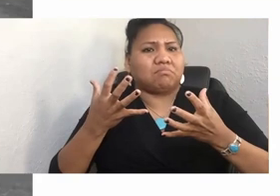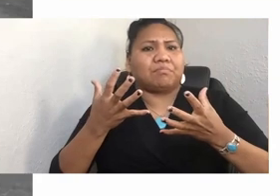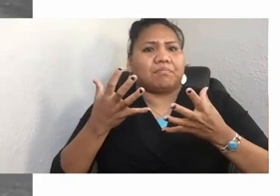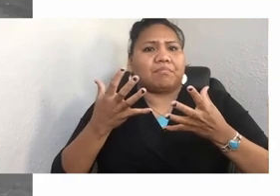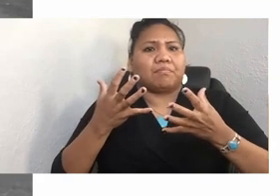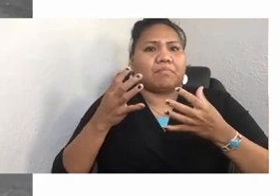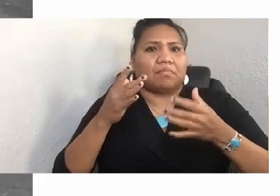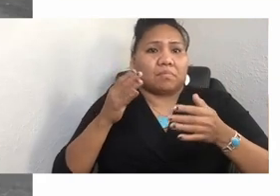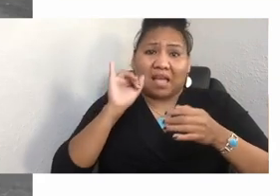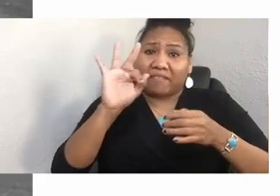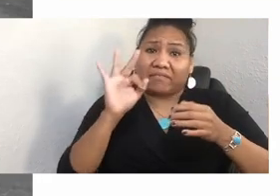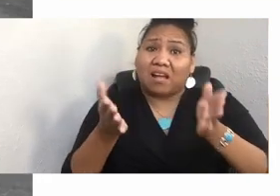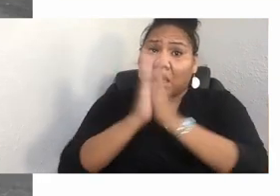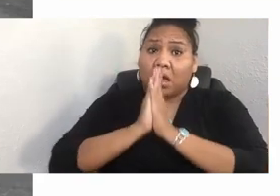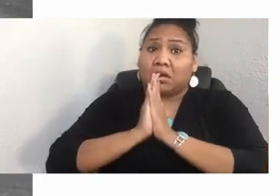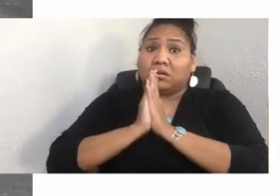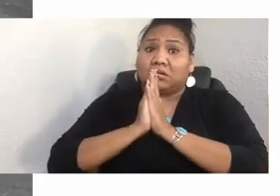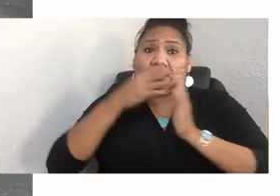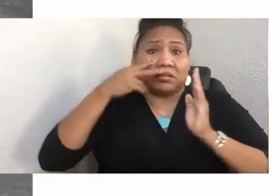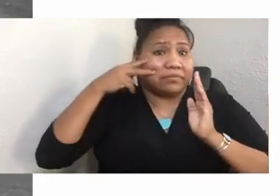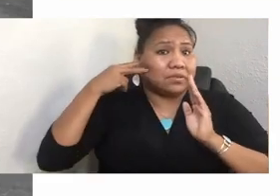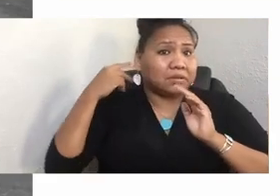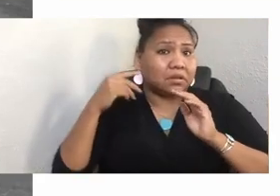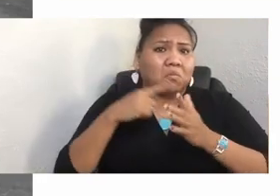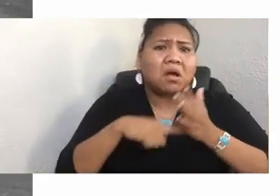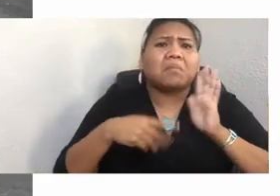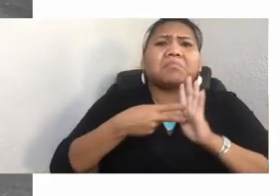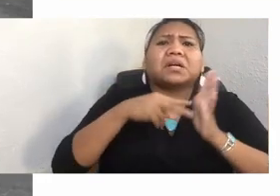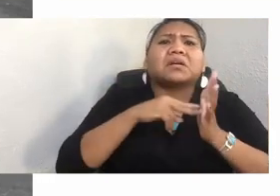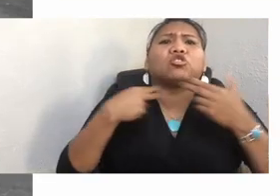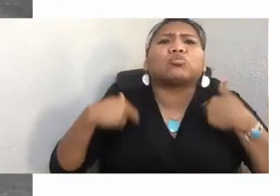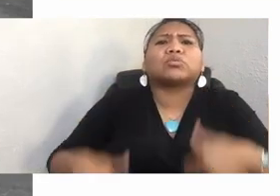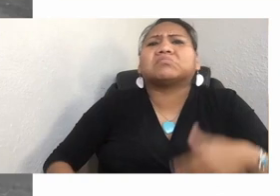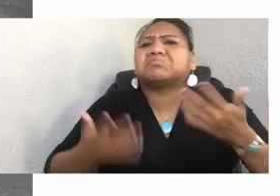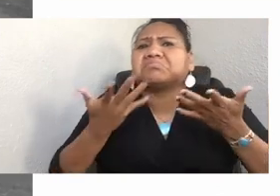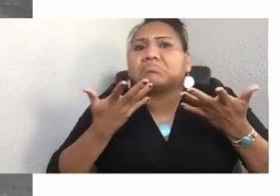they'd offer completely new insight, and he was right. When I started asking people what